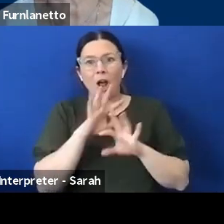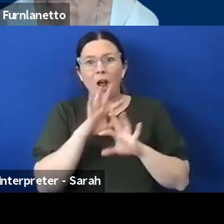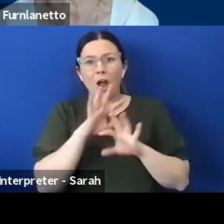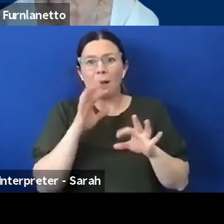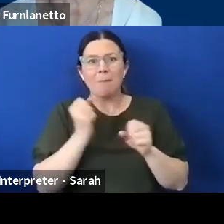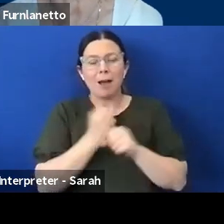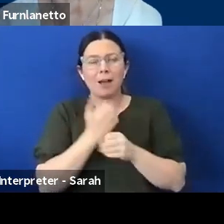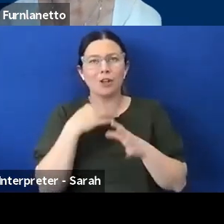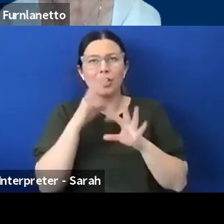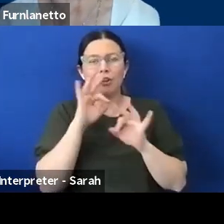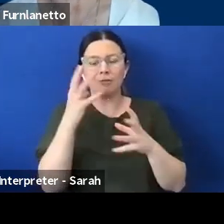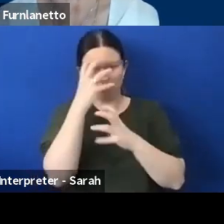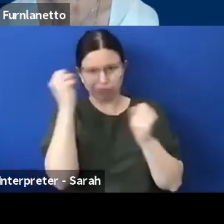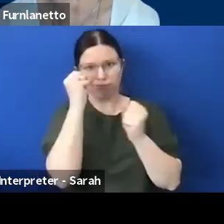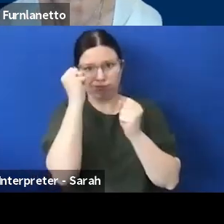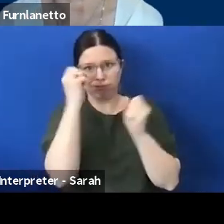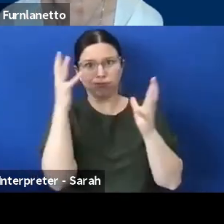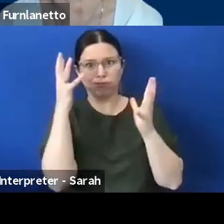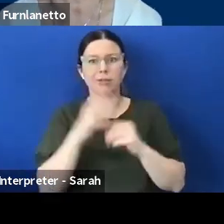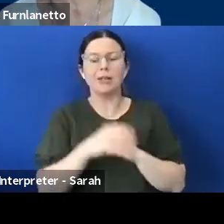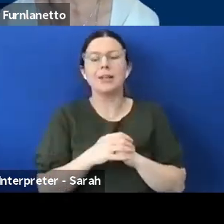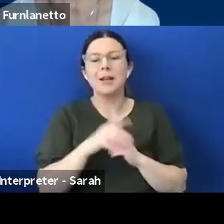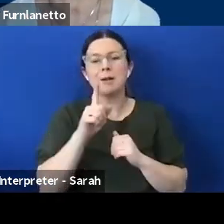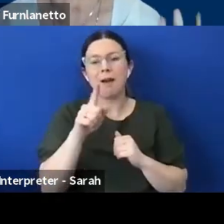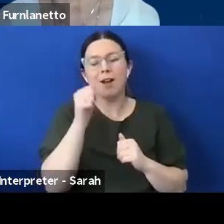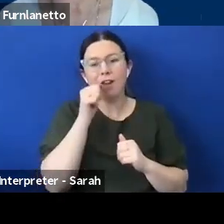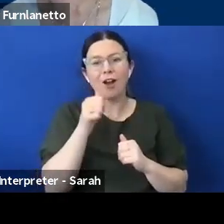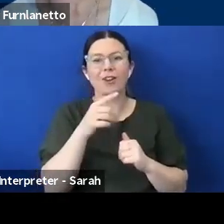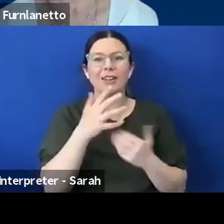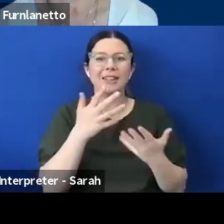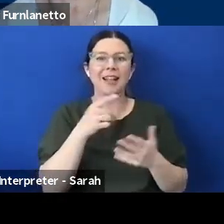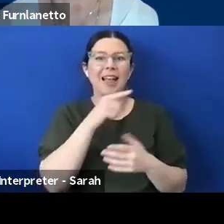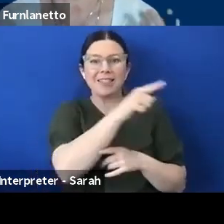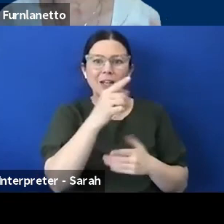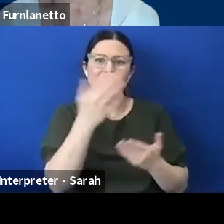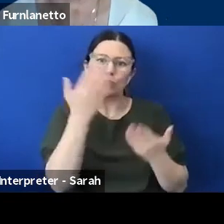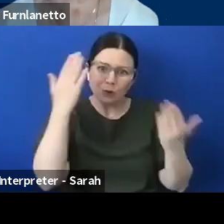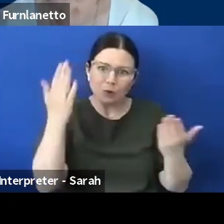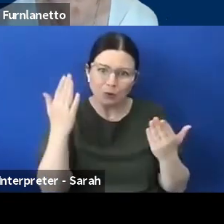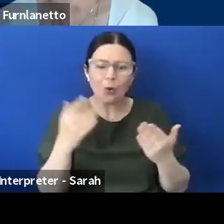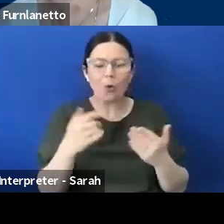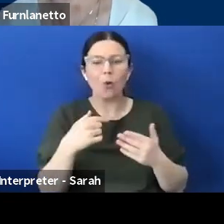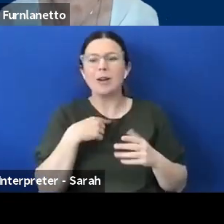happen but again its attitudes are not sure and we should ask as we would ask anyone else what